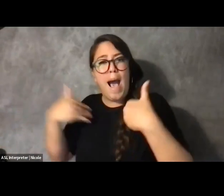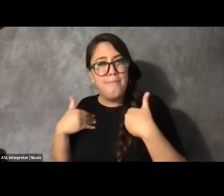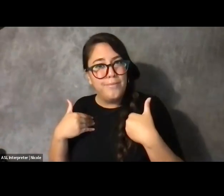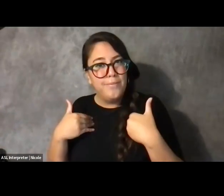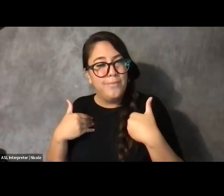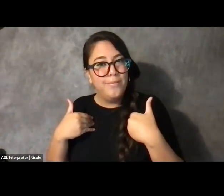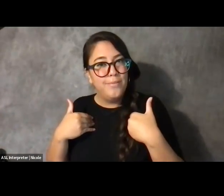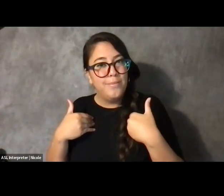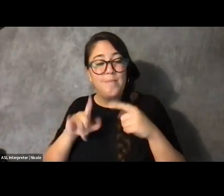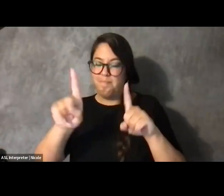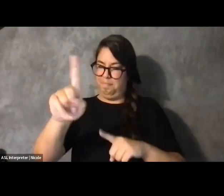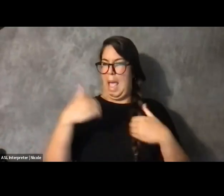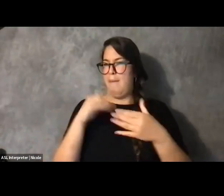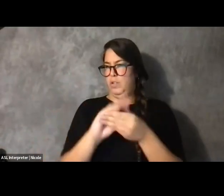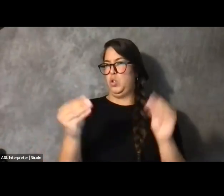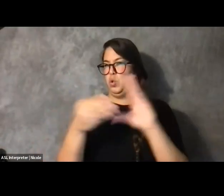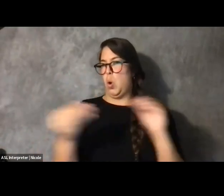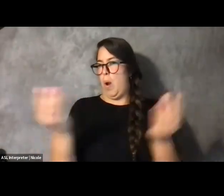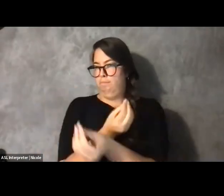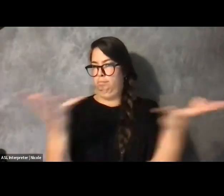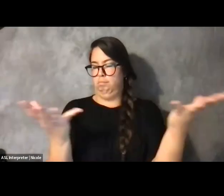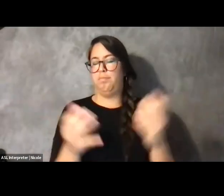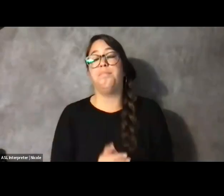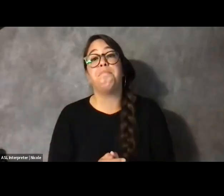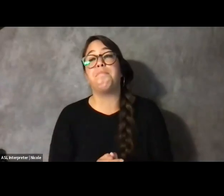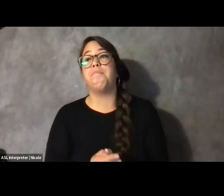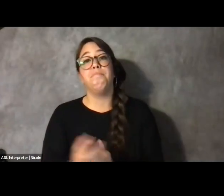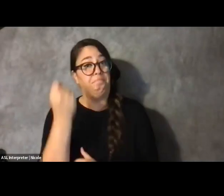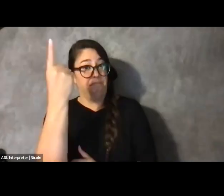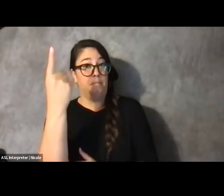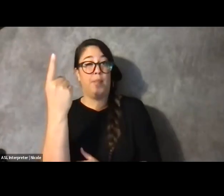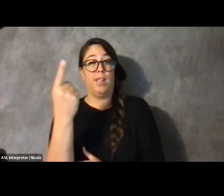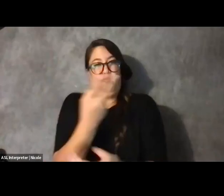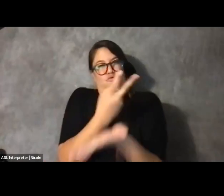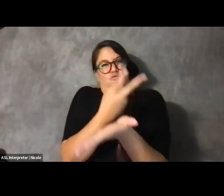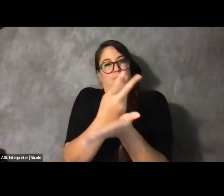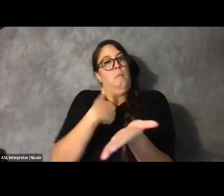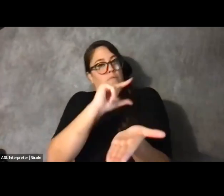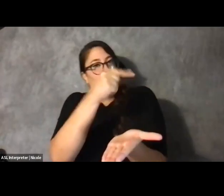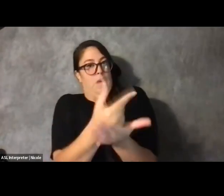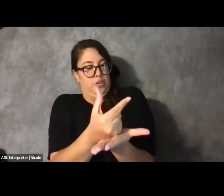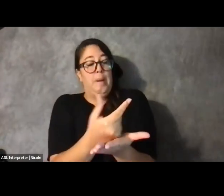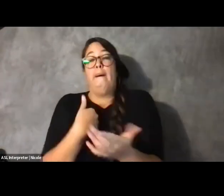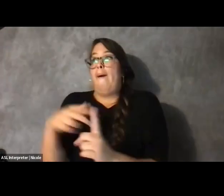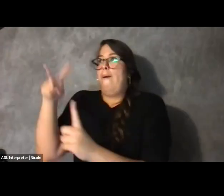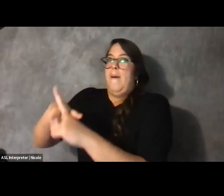And I'll tell you this story. When I was graduating grad school, I applied for hundreds of jobs